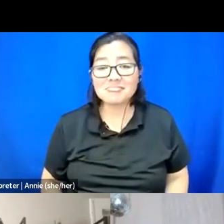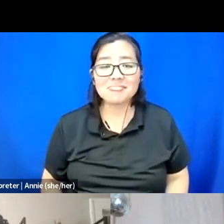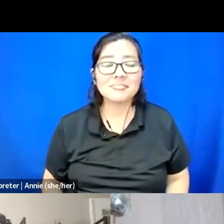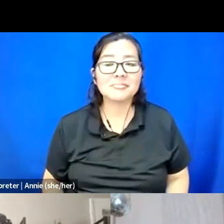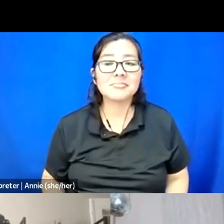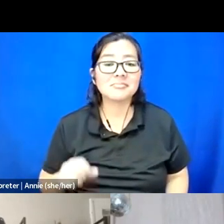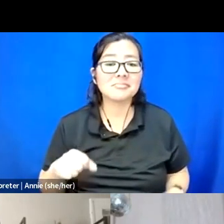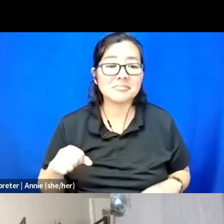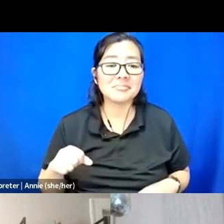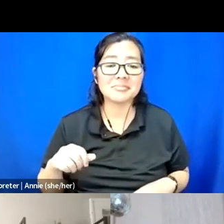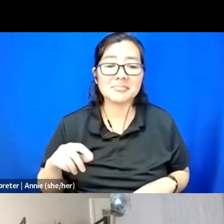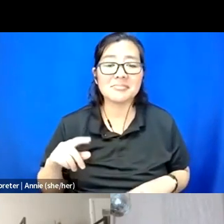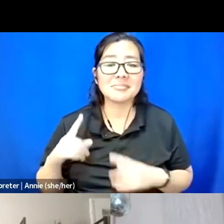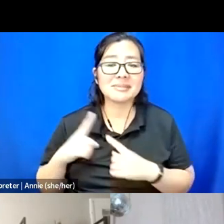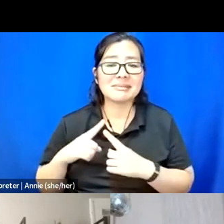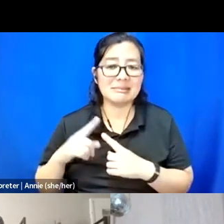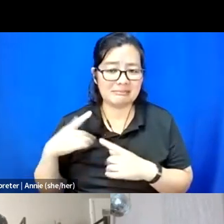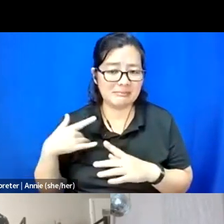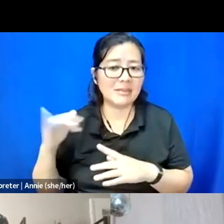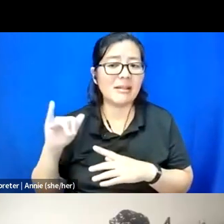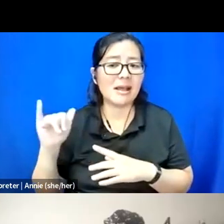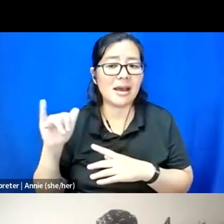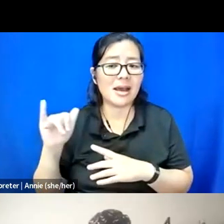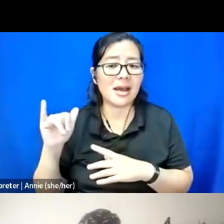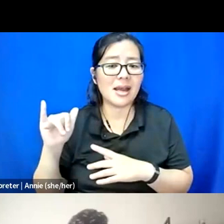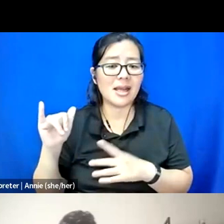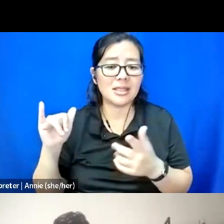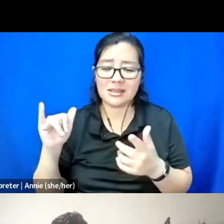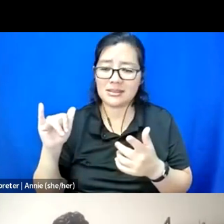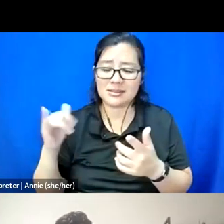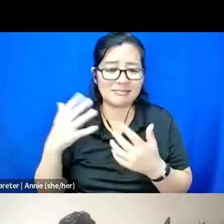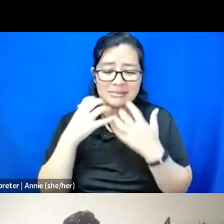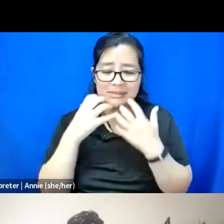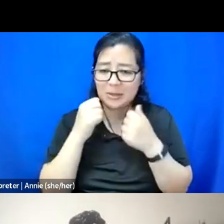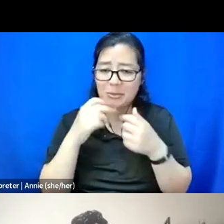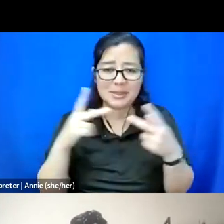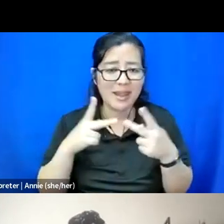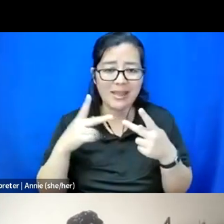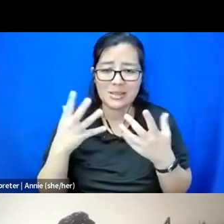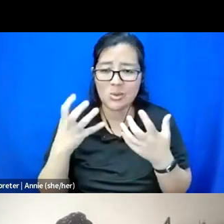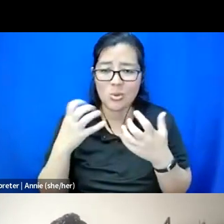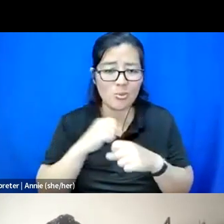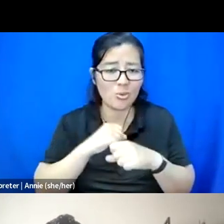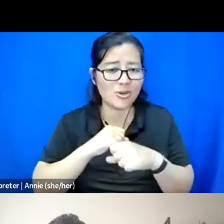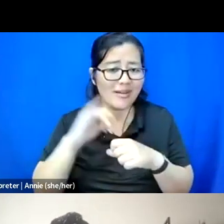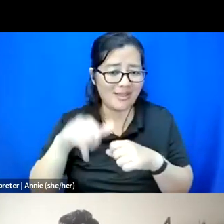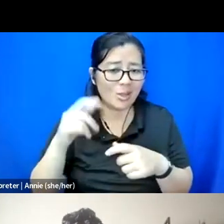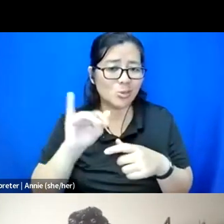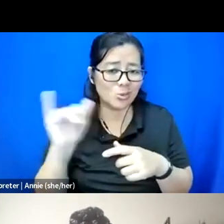Yeah, I feel like we just, in such a sacred space, and I want to protect that also as well,